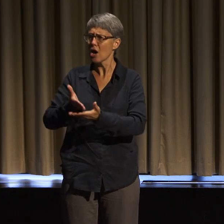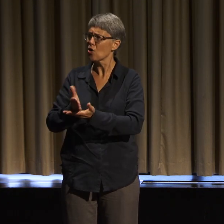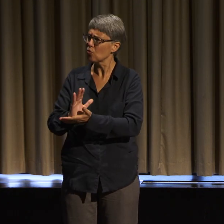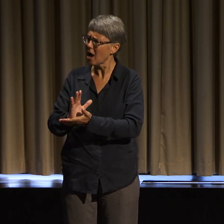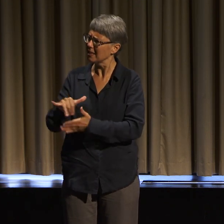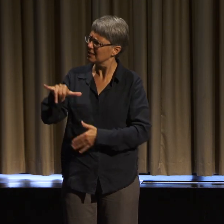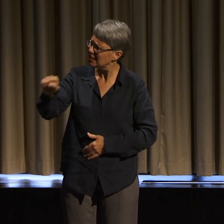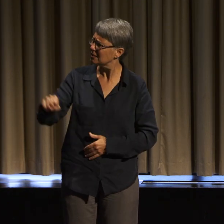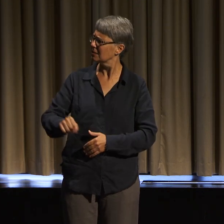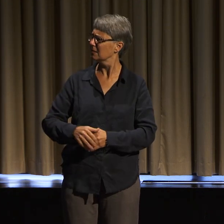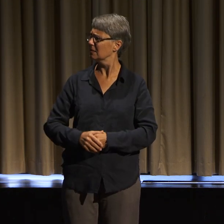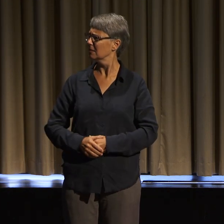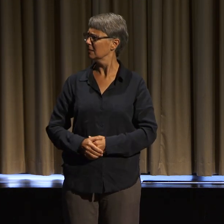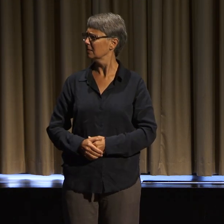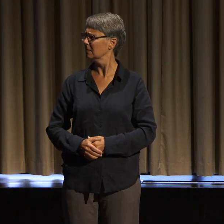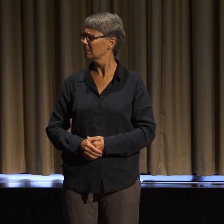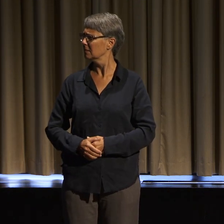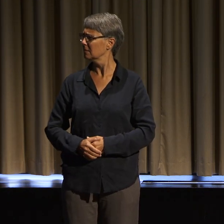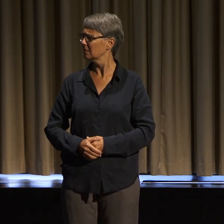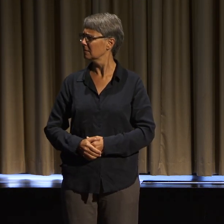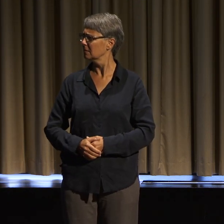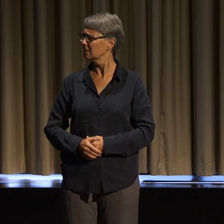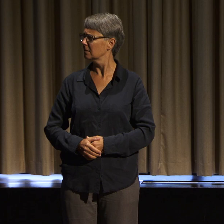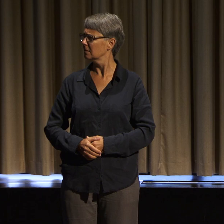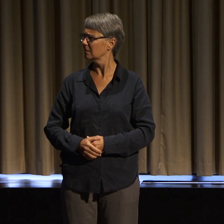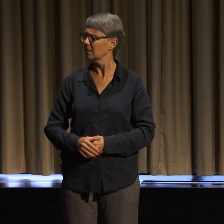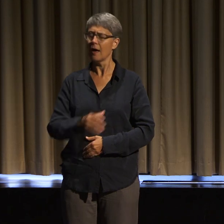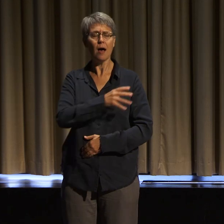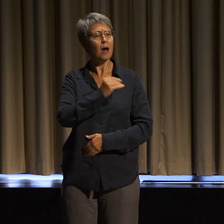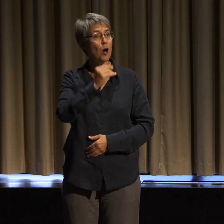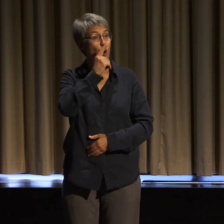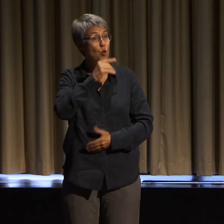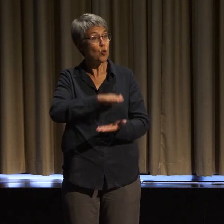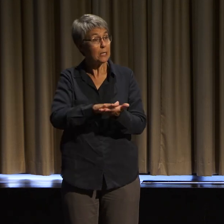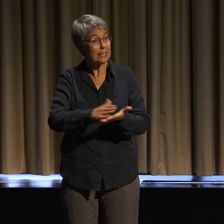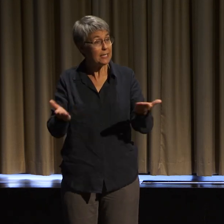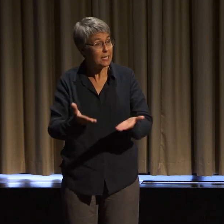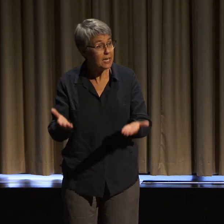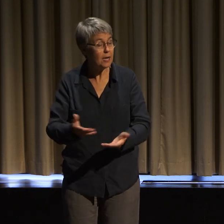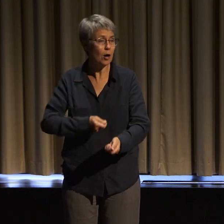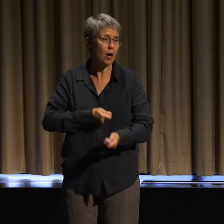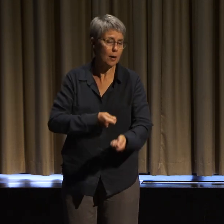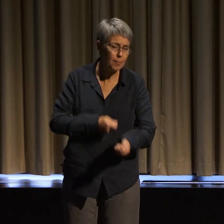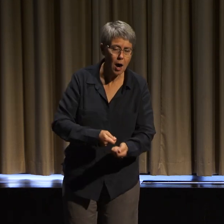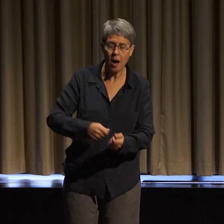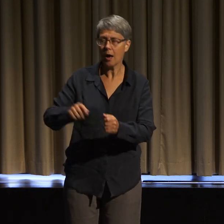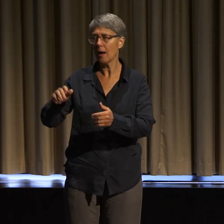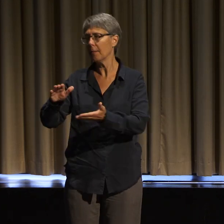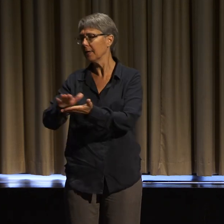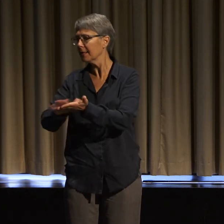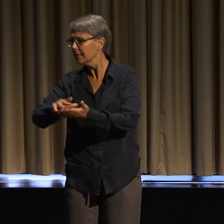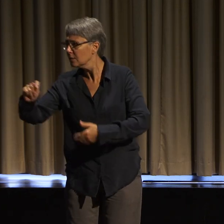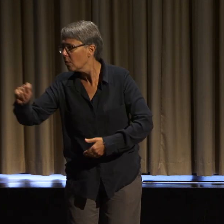clean and care for this building, the people who mop and vacuum the floors, who clean the toilets, who take out the trash,